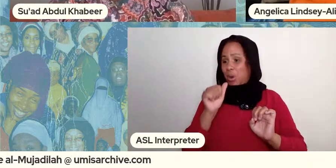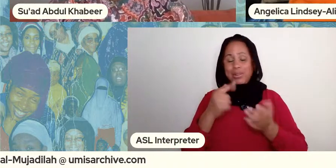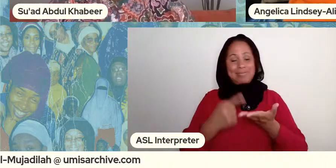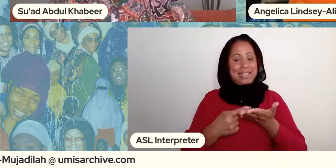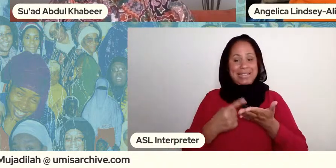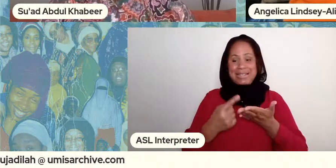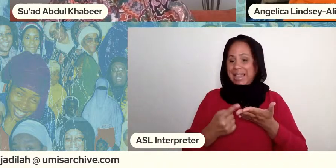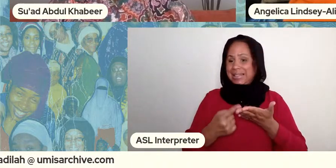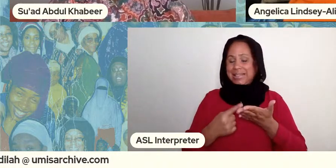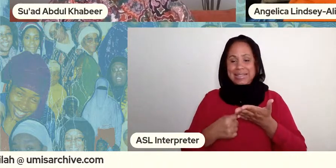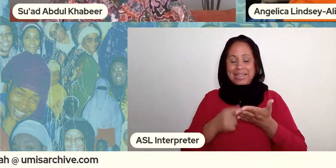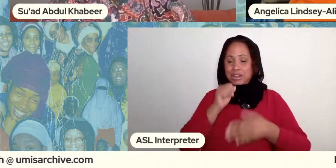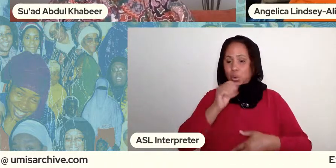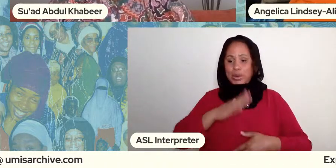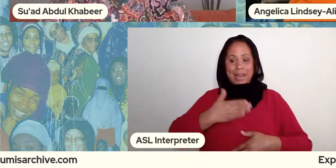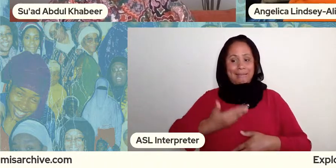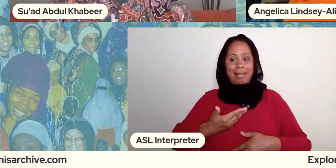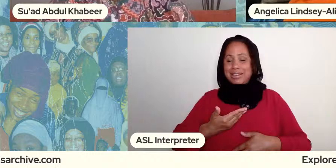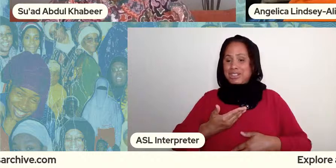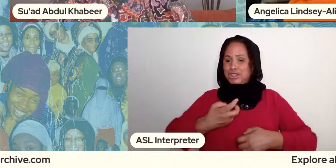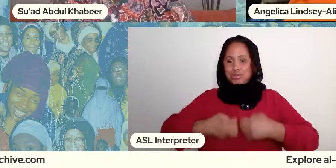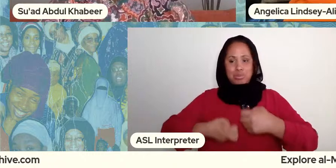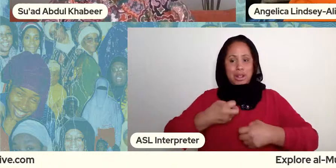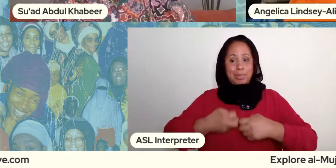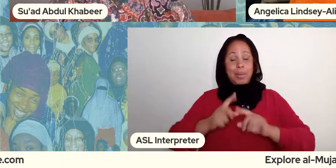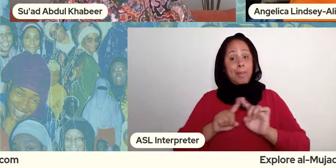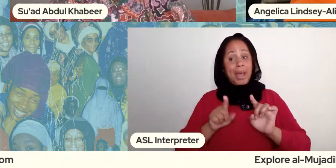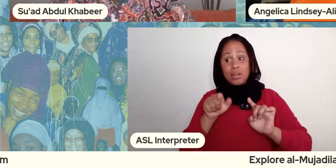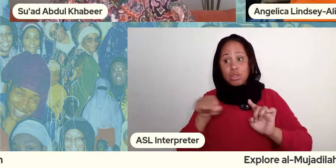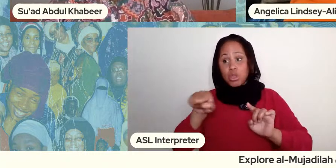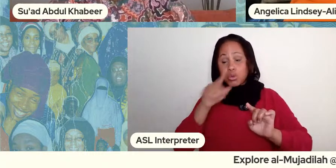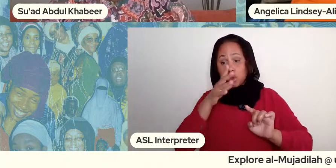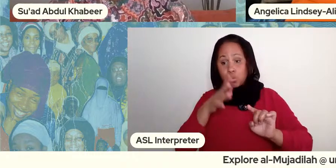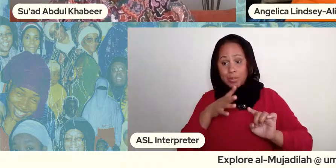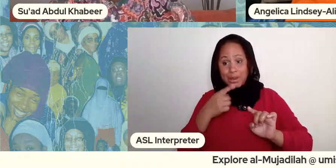but these are the same women that we expect to uphold and and bolster and be the foundation